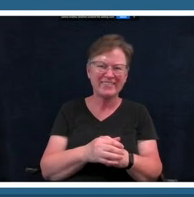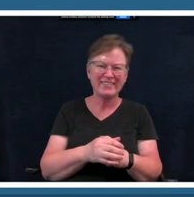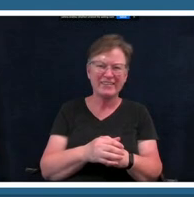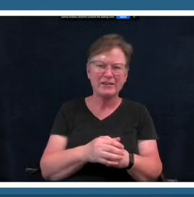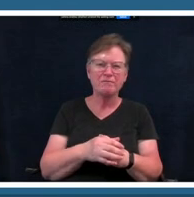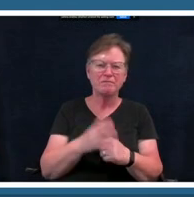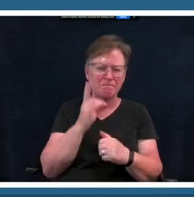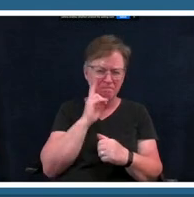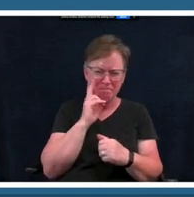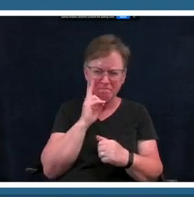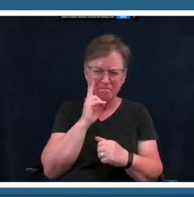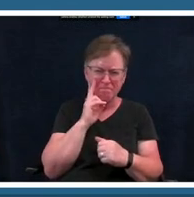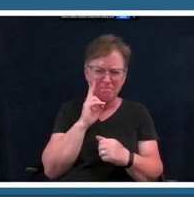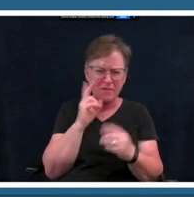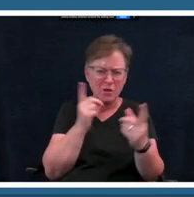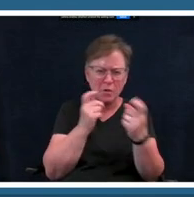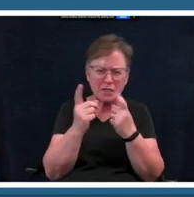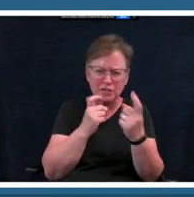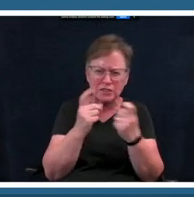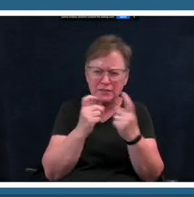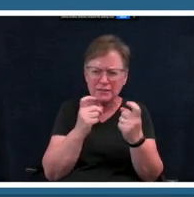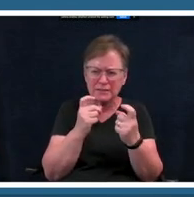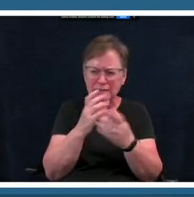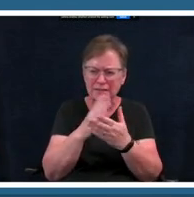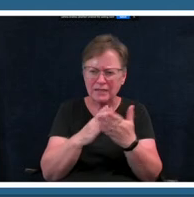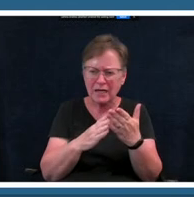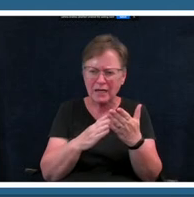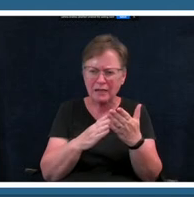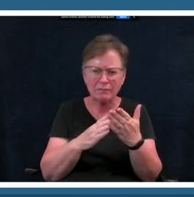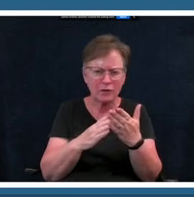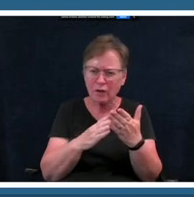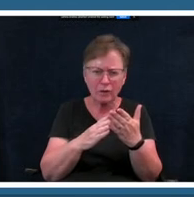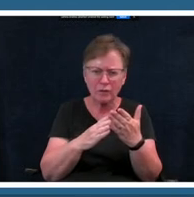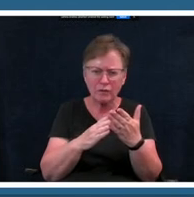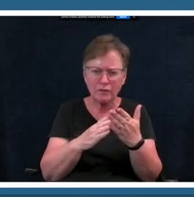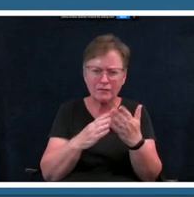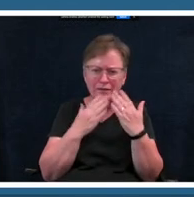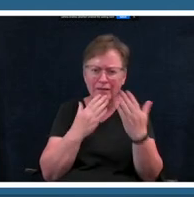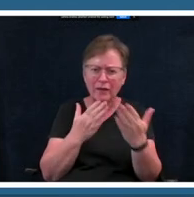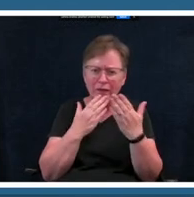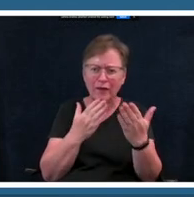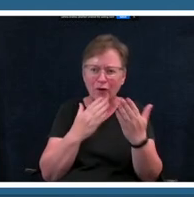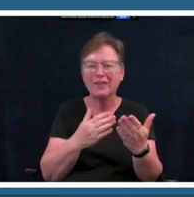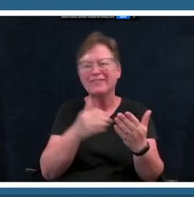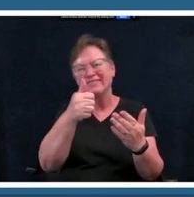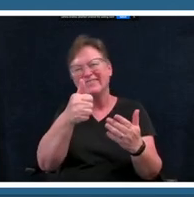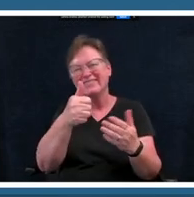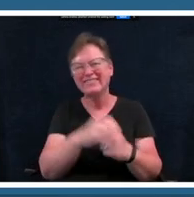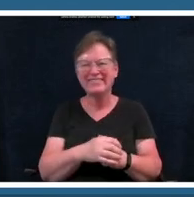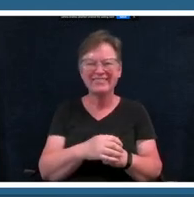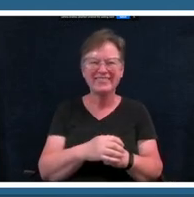some questions coming through oh no just thank you